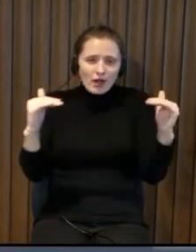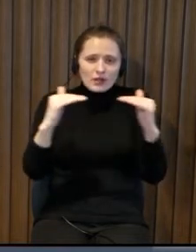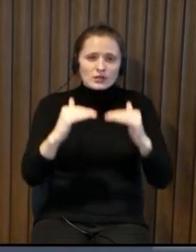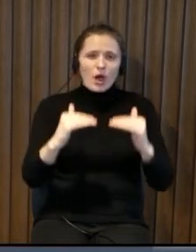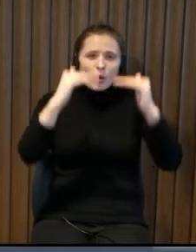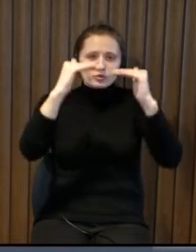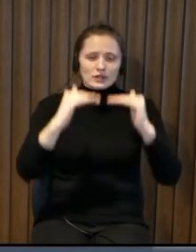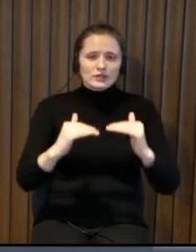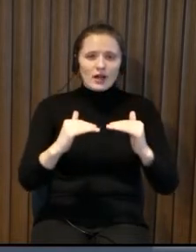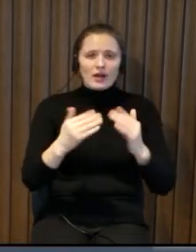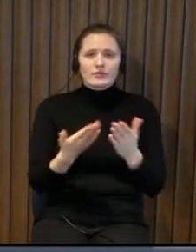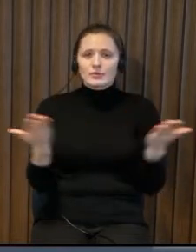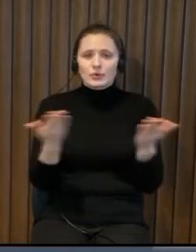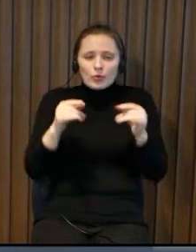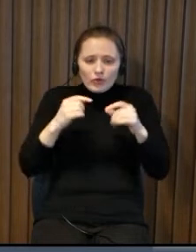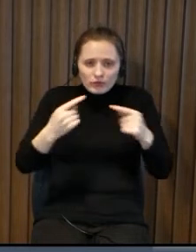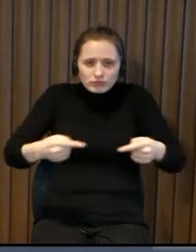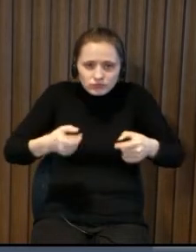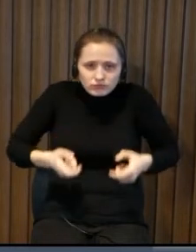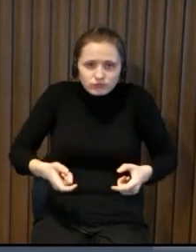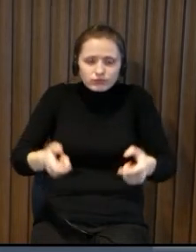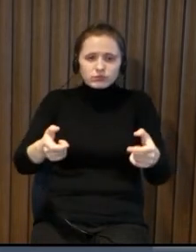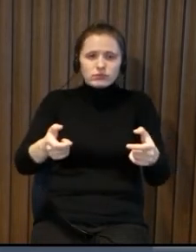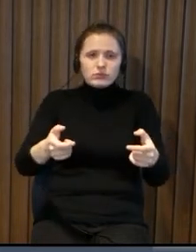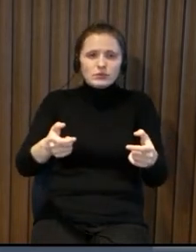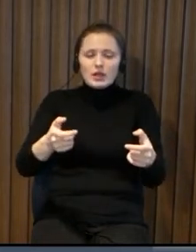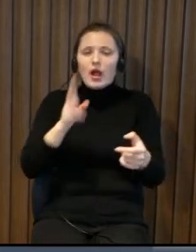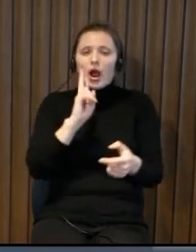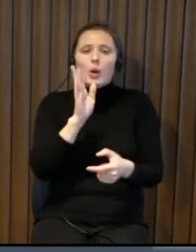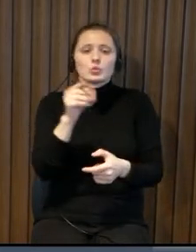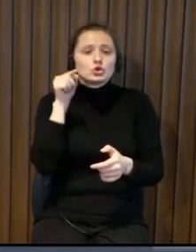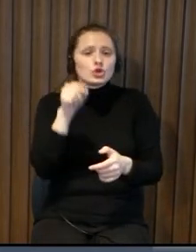are bigger and everything or for the person with a wheelchair the chair is higher and